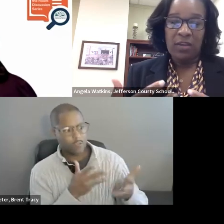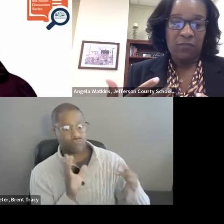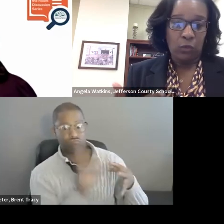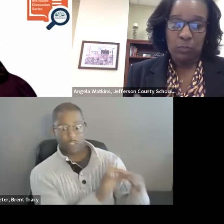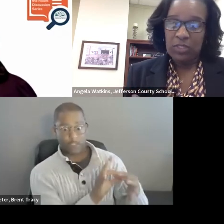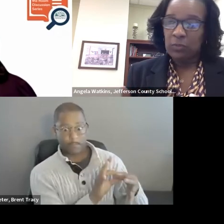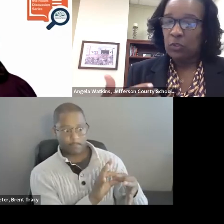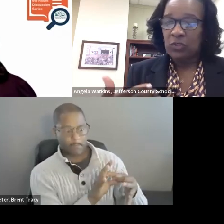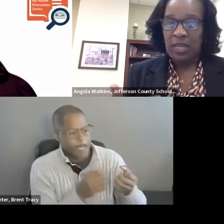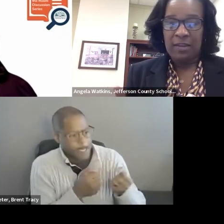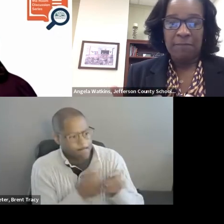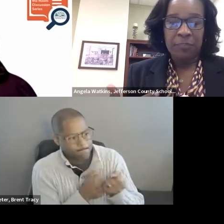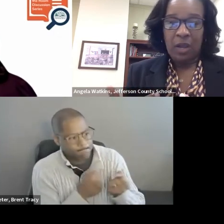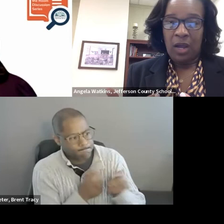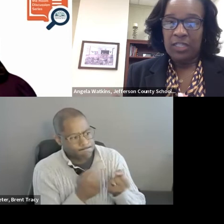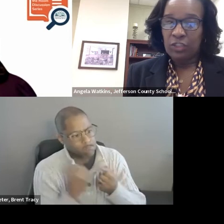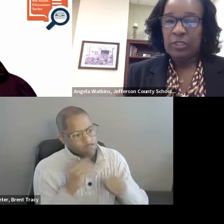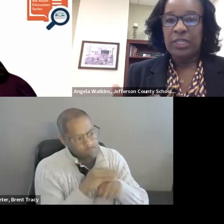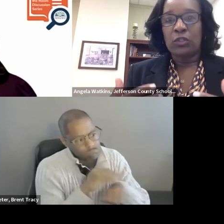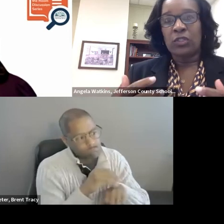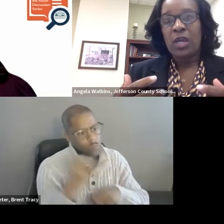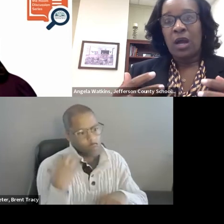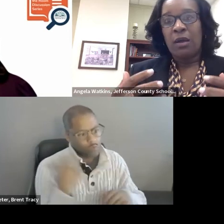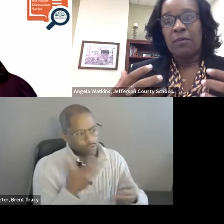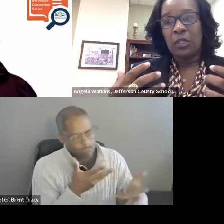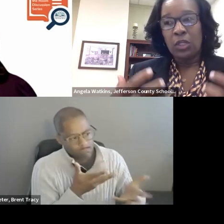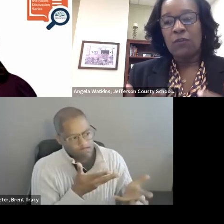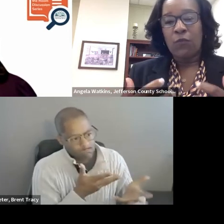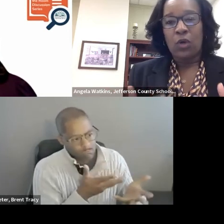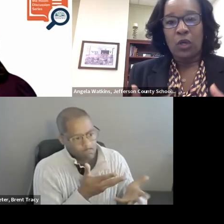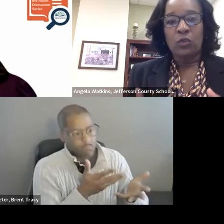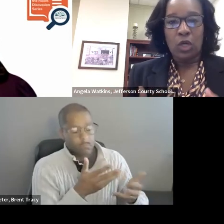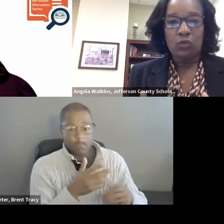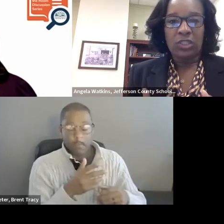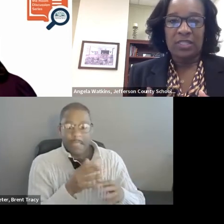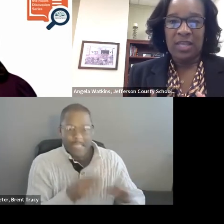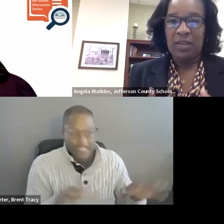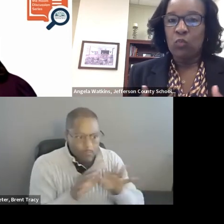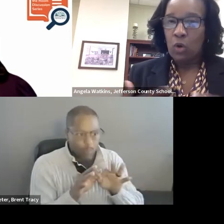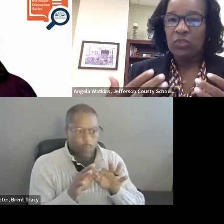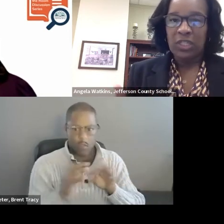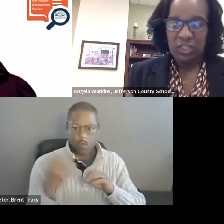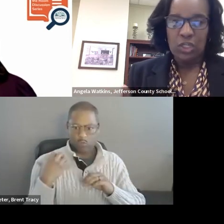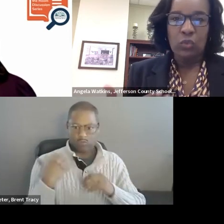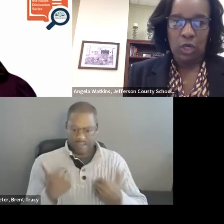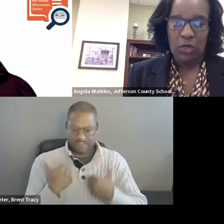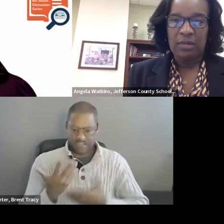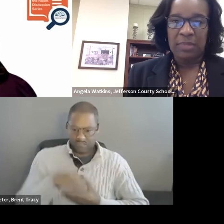If those principles and district leaders look for those coaches that want to continue learning